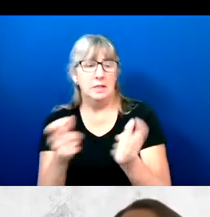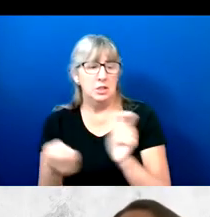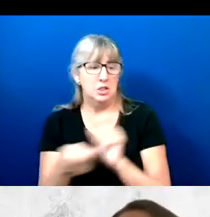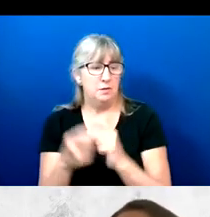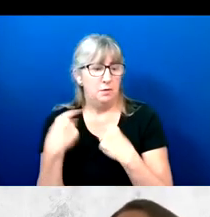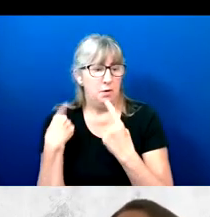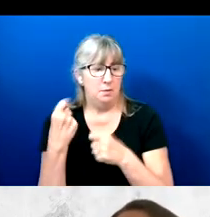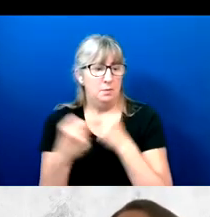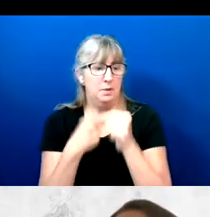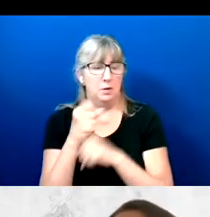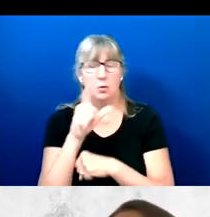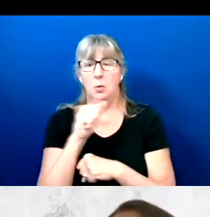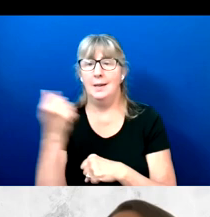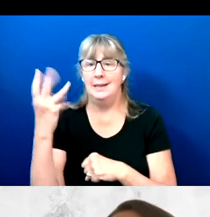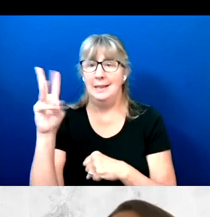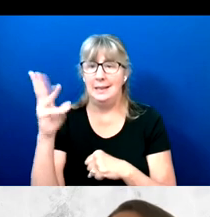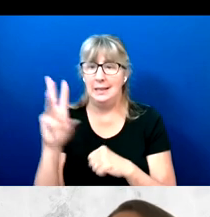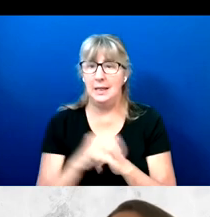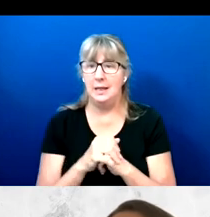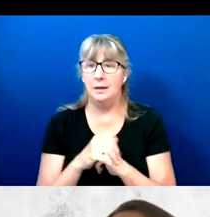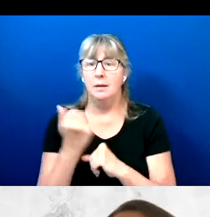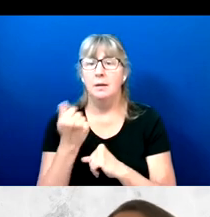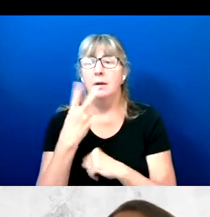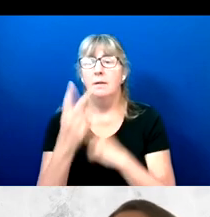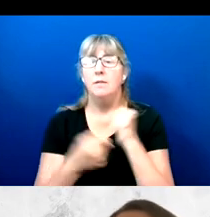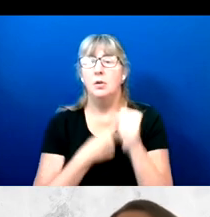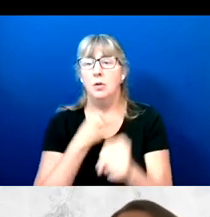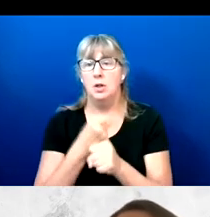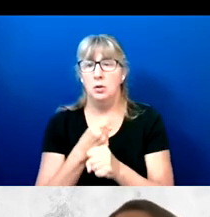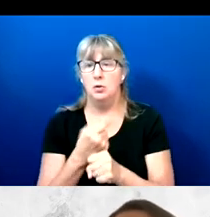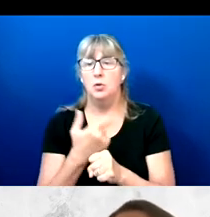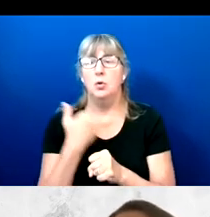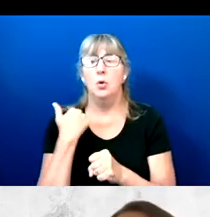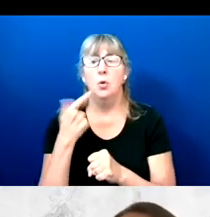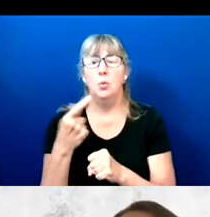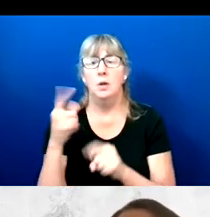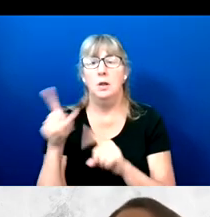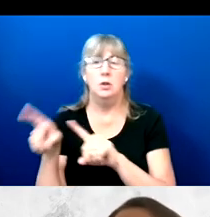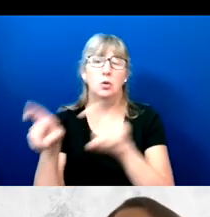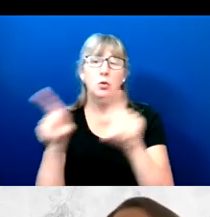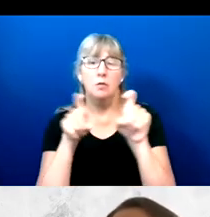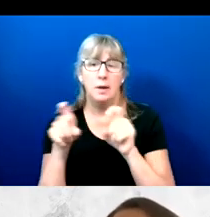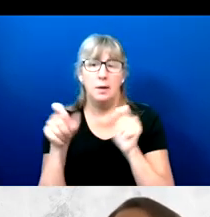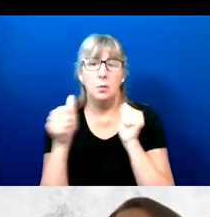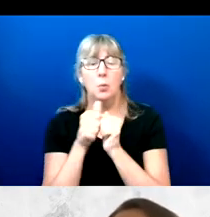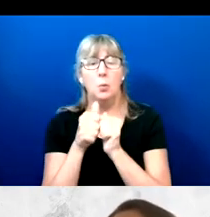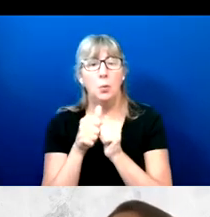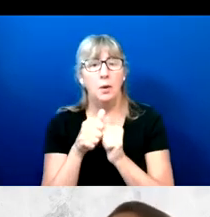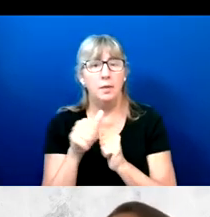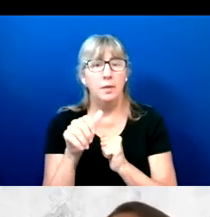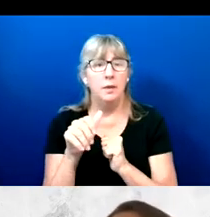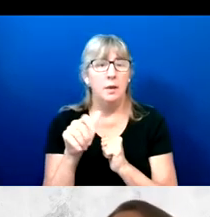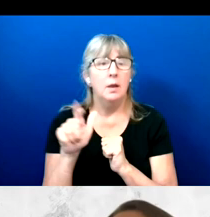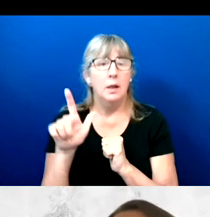When couple of years ago, we conducted a survey also with Lake research asking people who